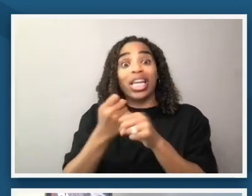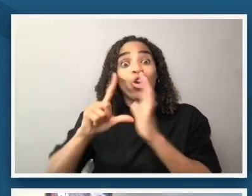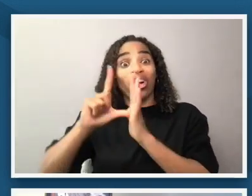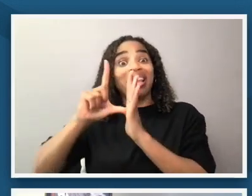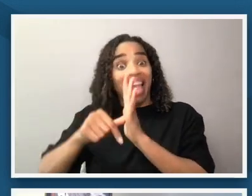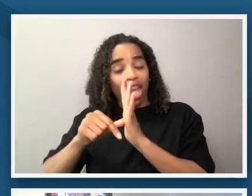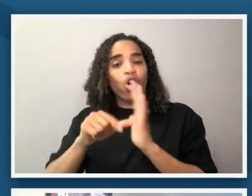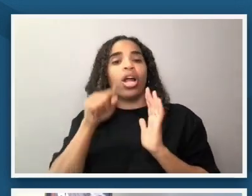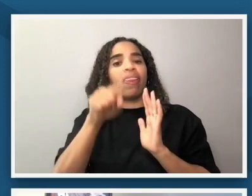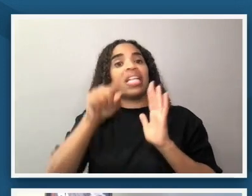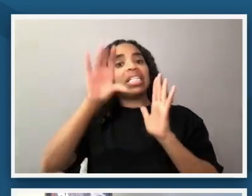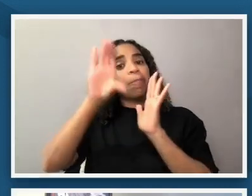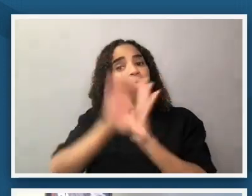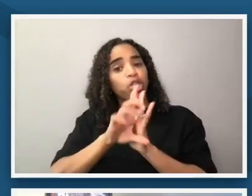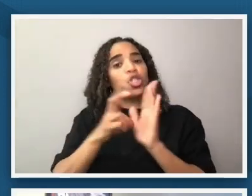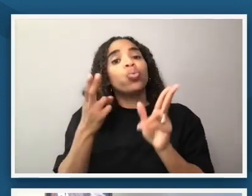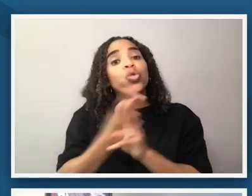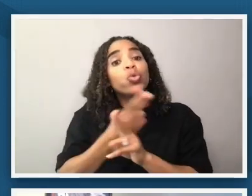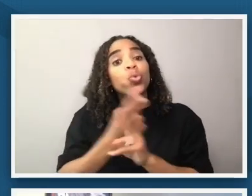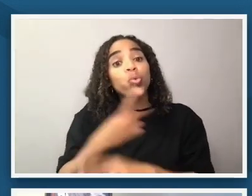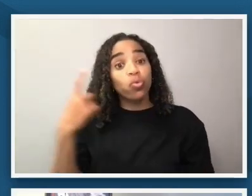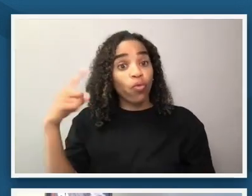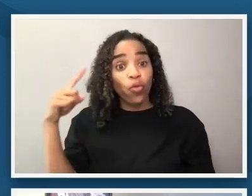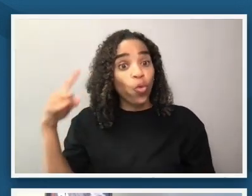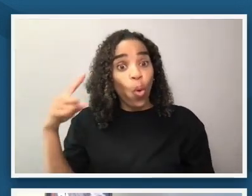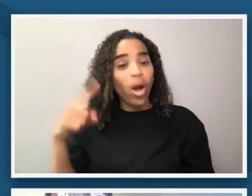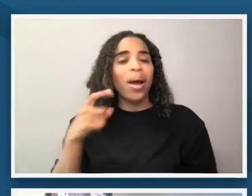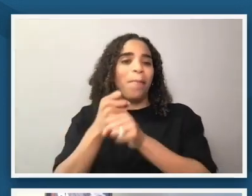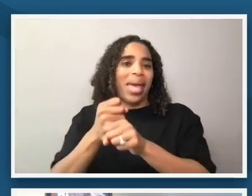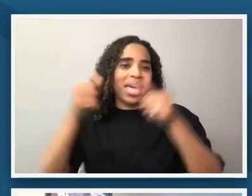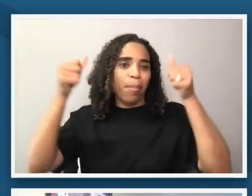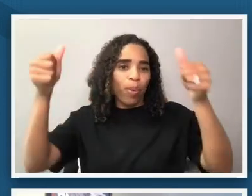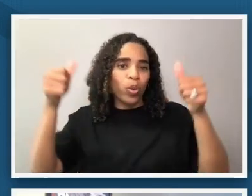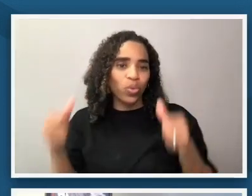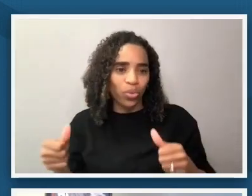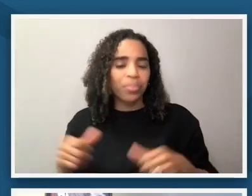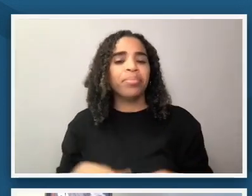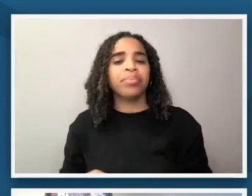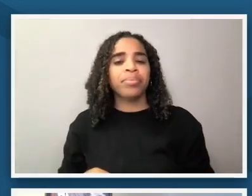was used to create a poster